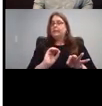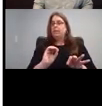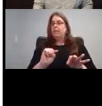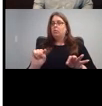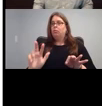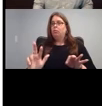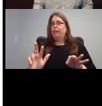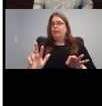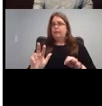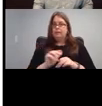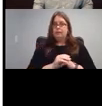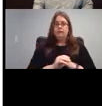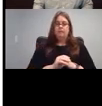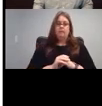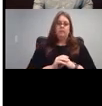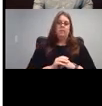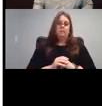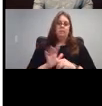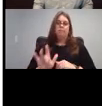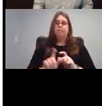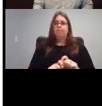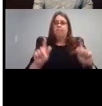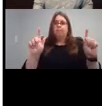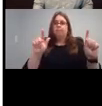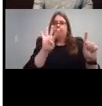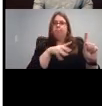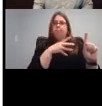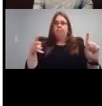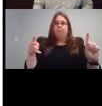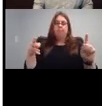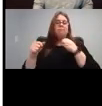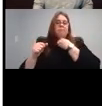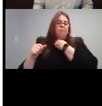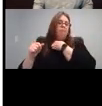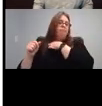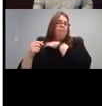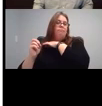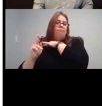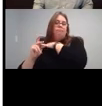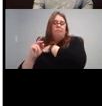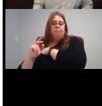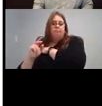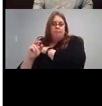So this is for you.